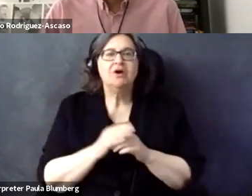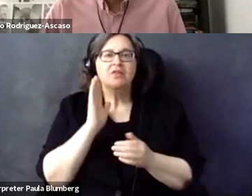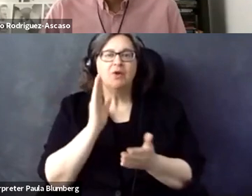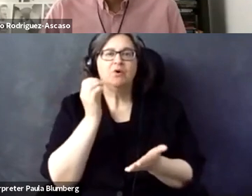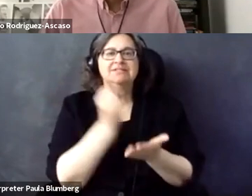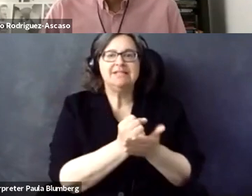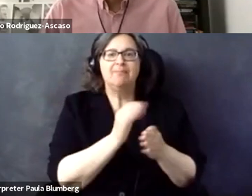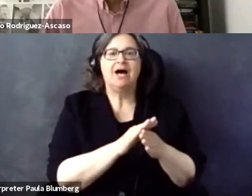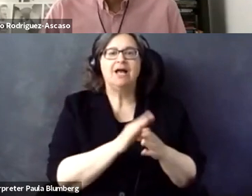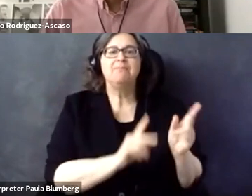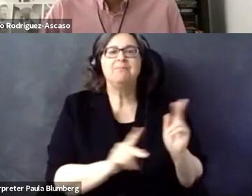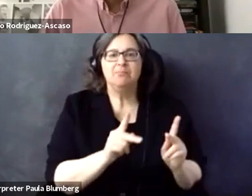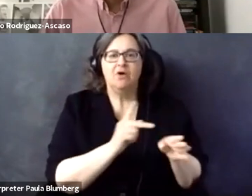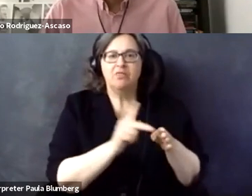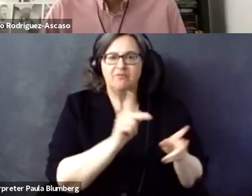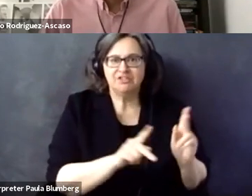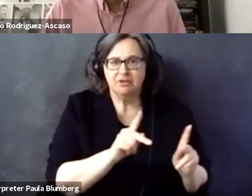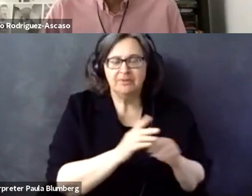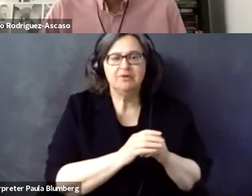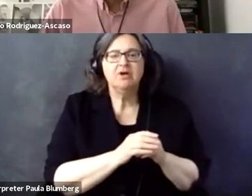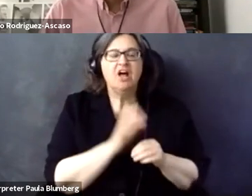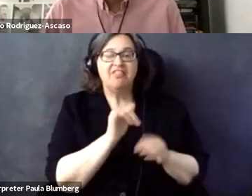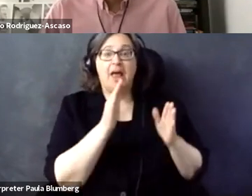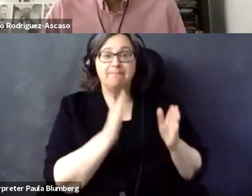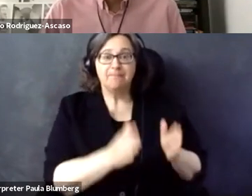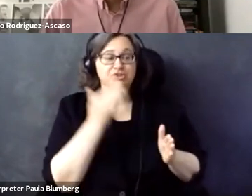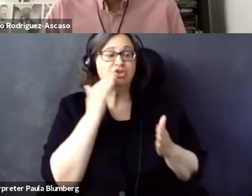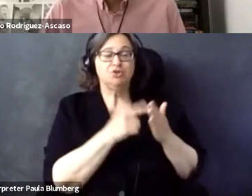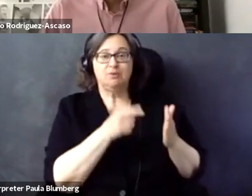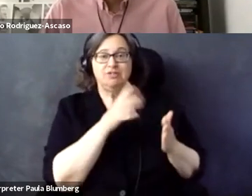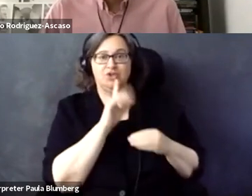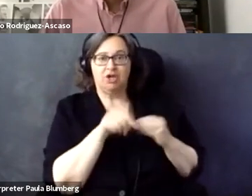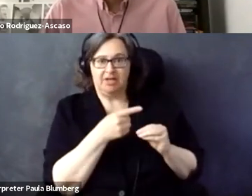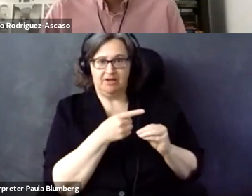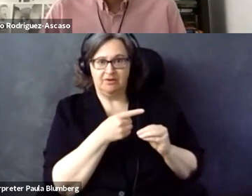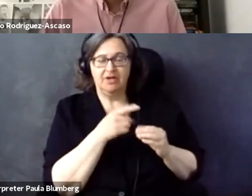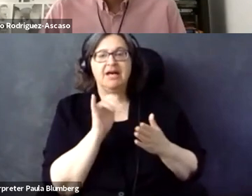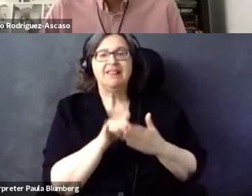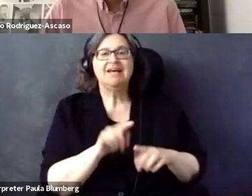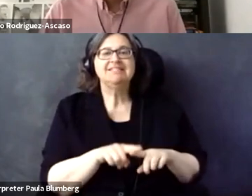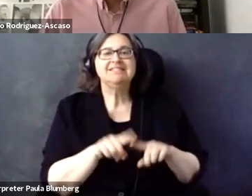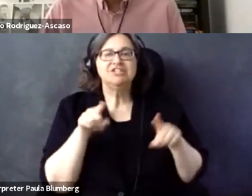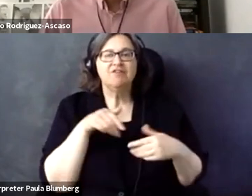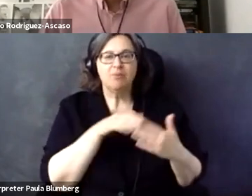is doing is not trying to put a stamp on the website saying this is accessible. They are putting a stamp in people, instead, in saying this